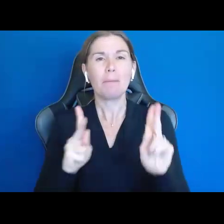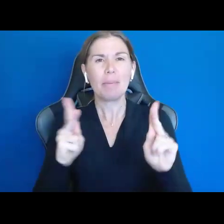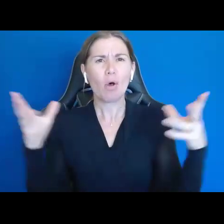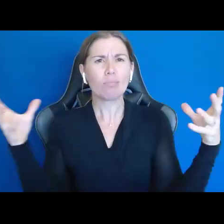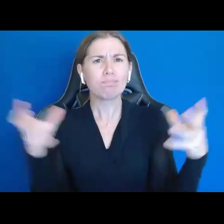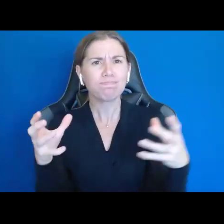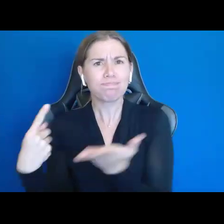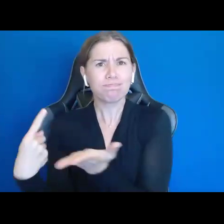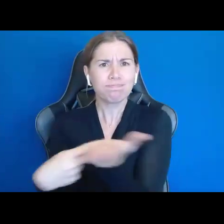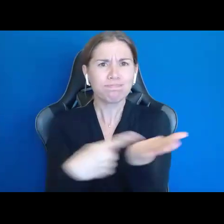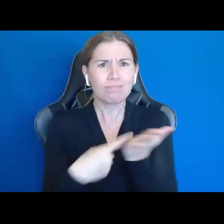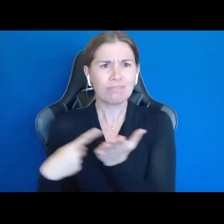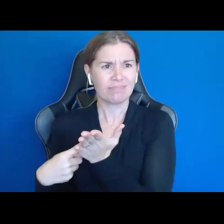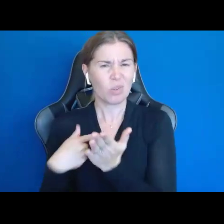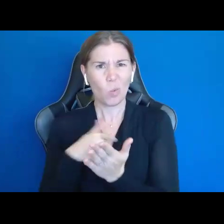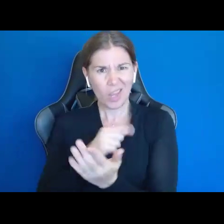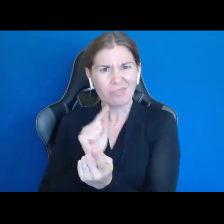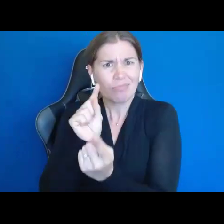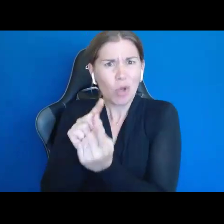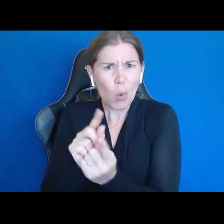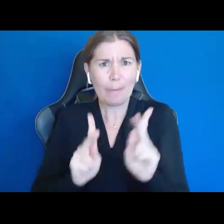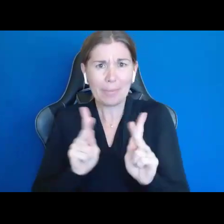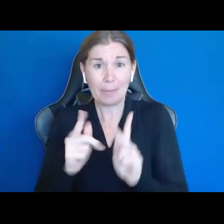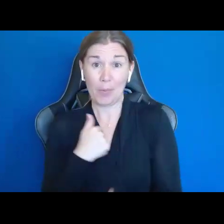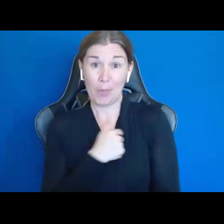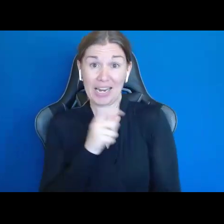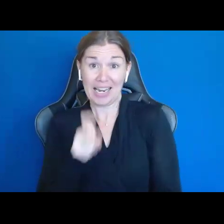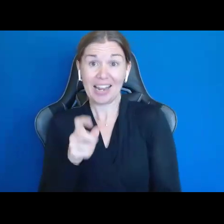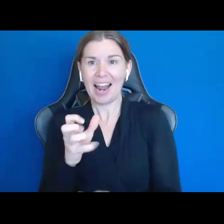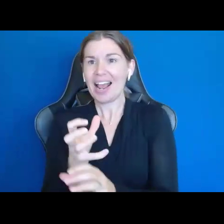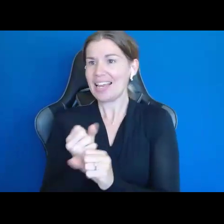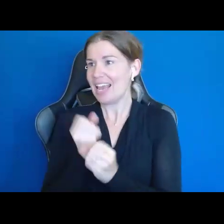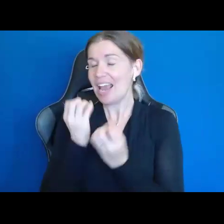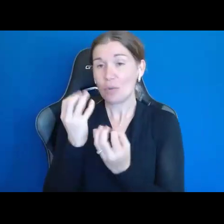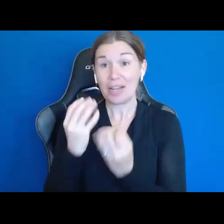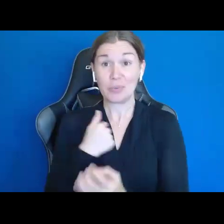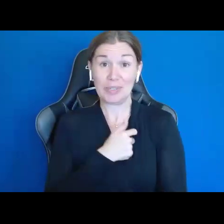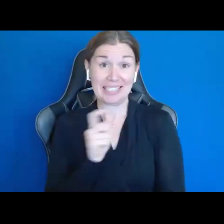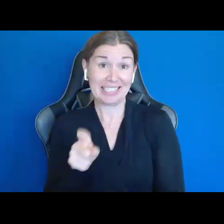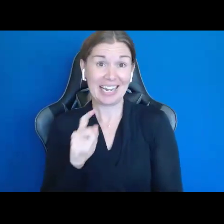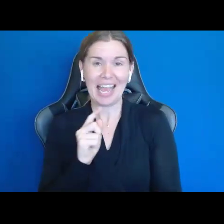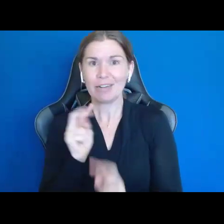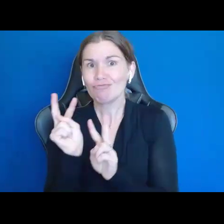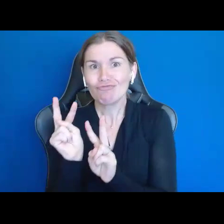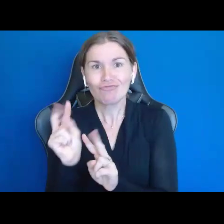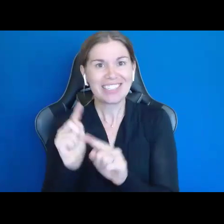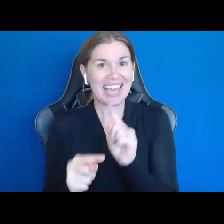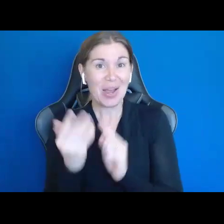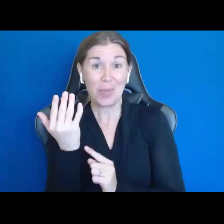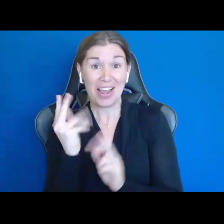We go to the people we need, and we get information from them. And I can't wait to hear how the people you're going to hear from today do it,